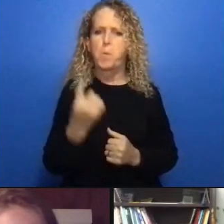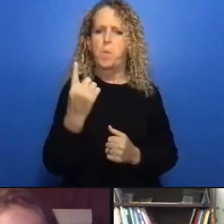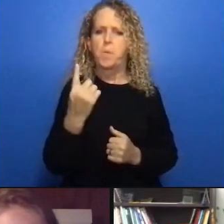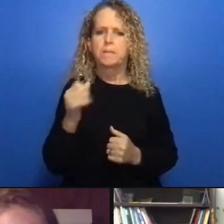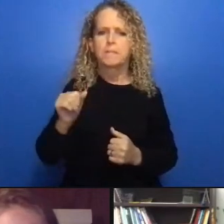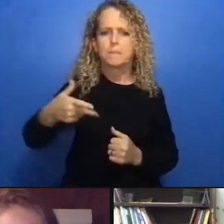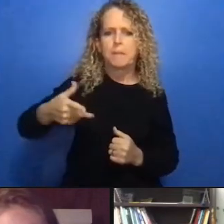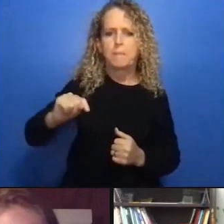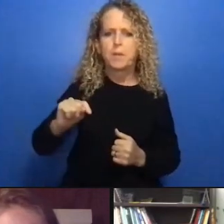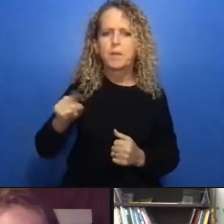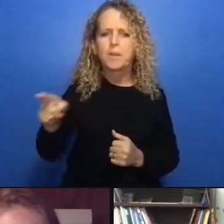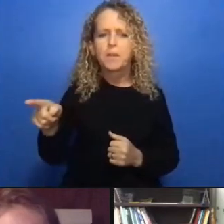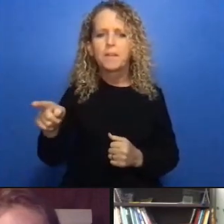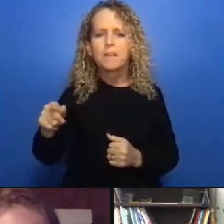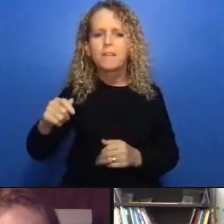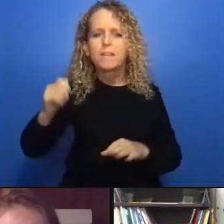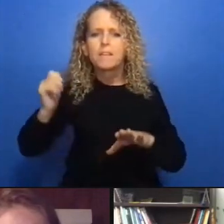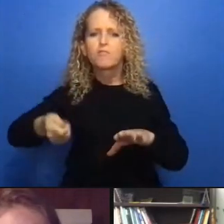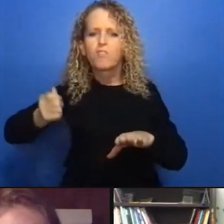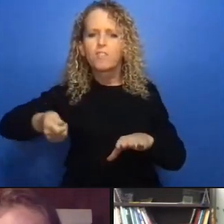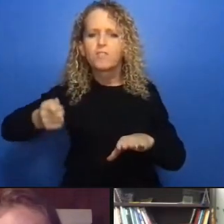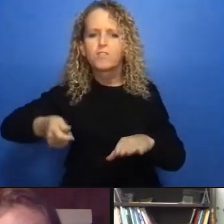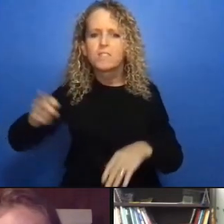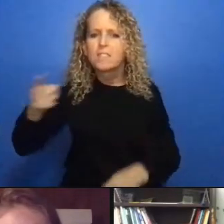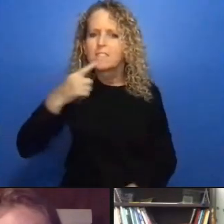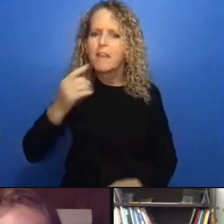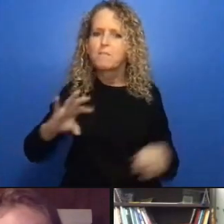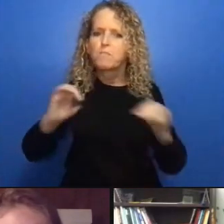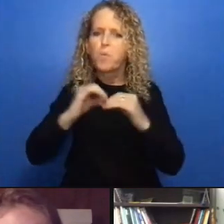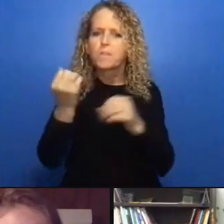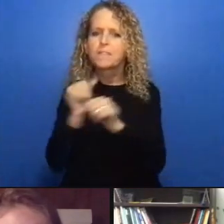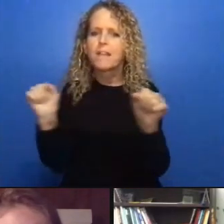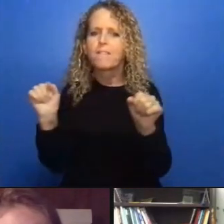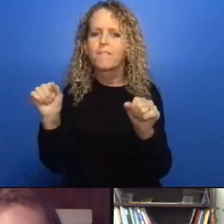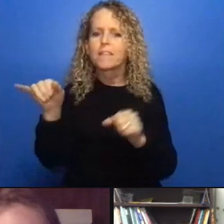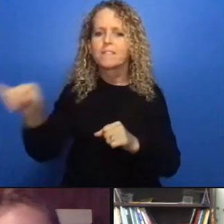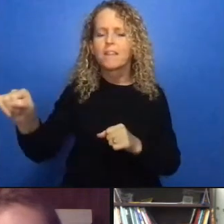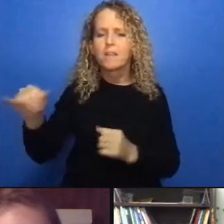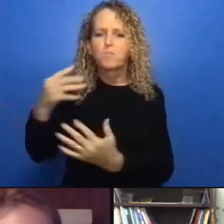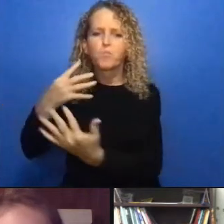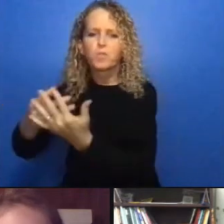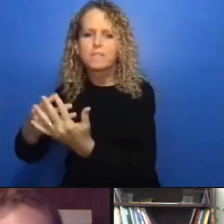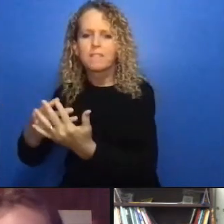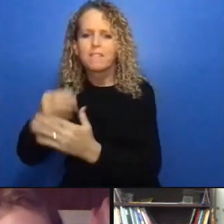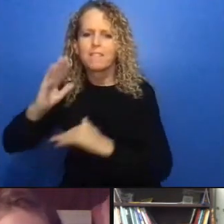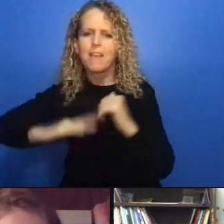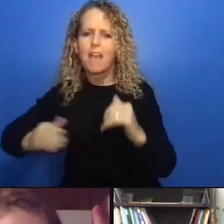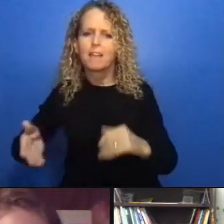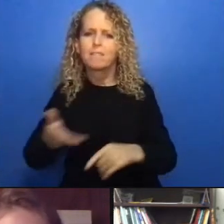has received a lot of attention restorative as opposed to punitive forms of justice doing